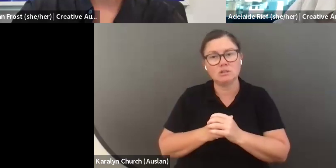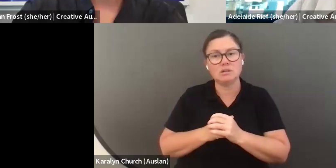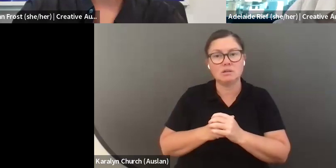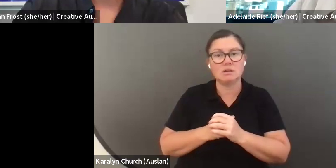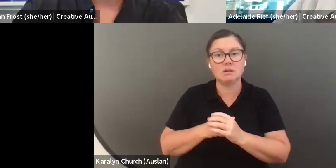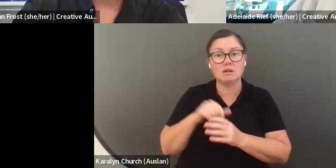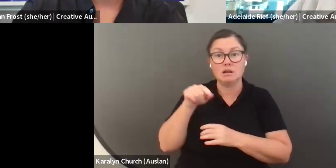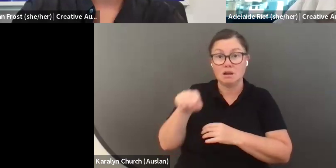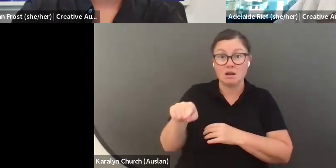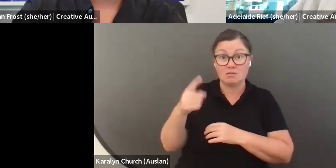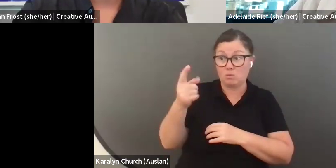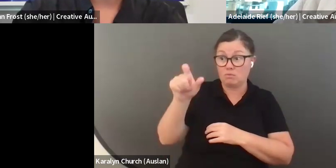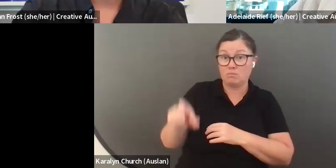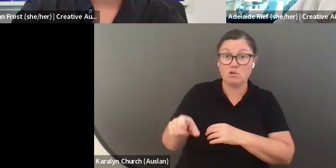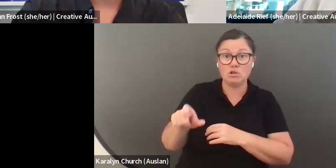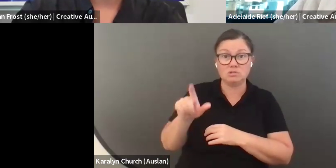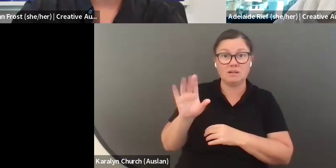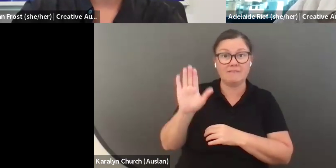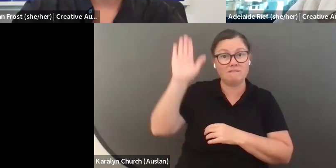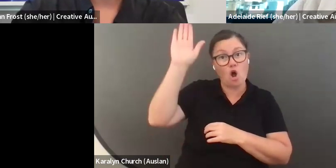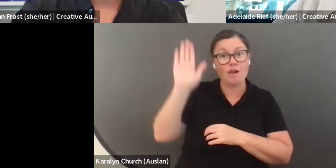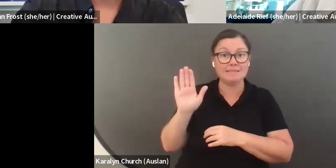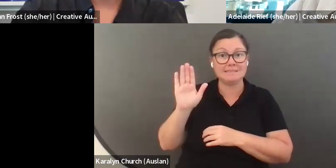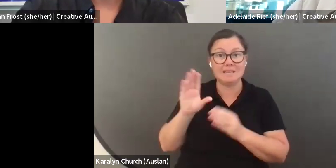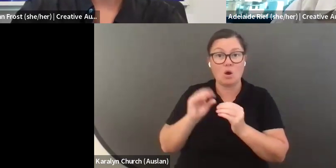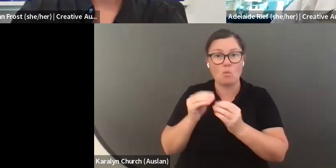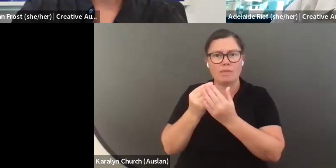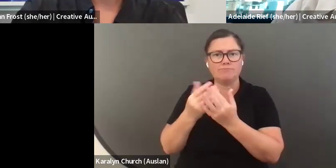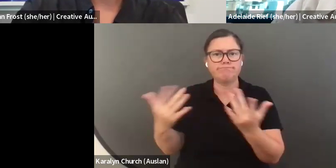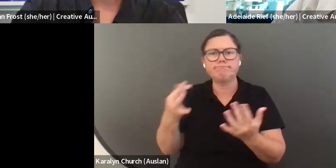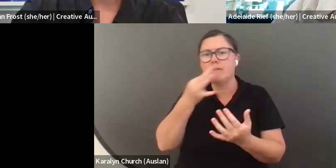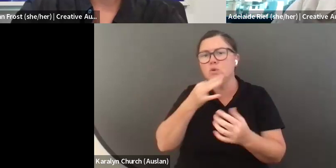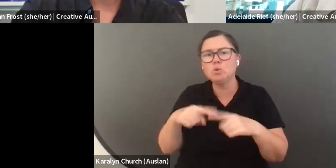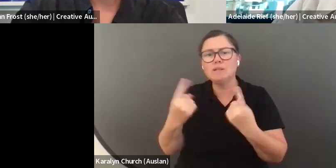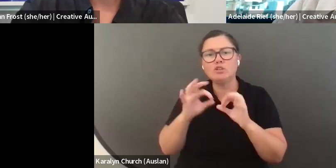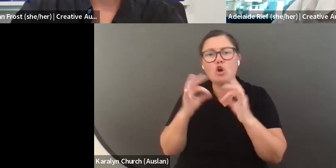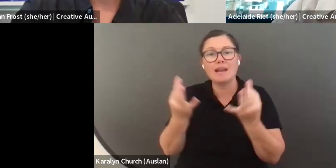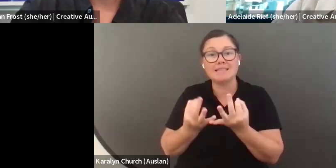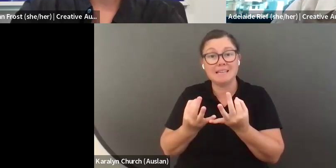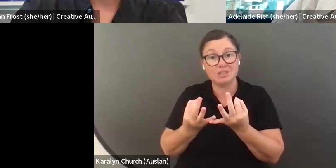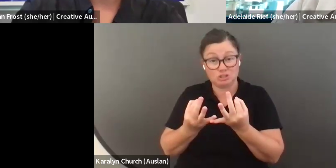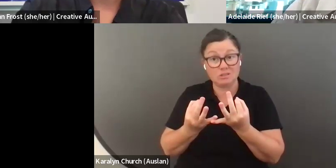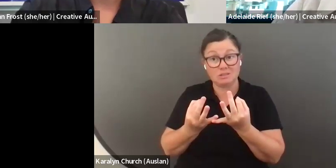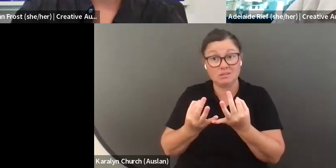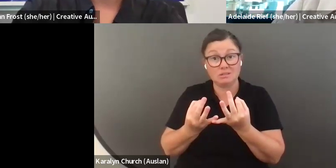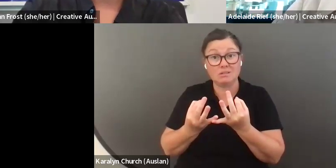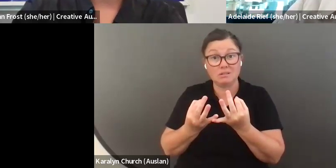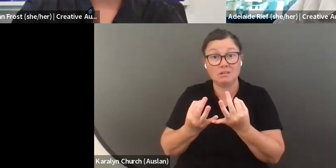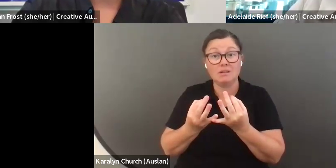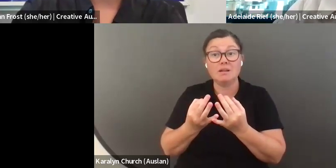Does that mean that you are affiliated with more than one organisation. Yes, that might be the case.